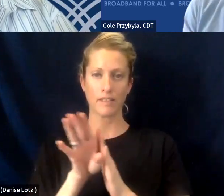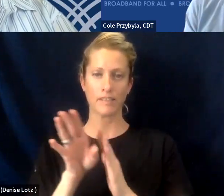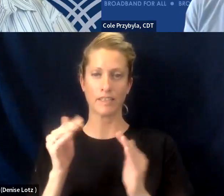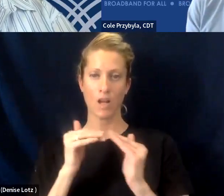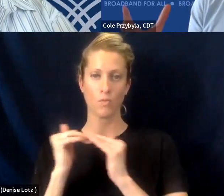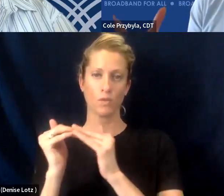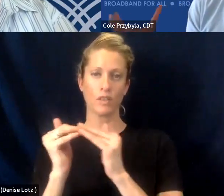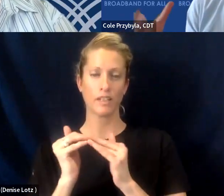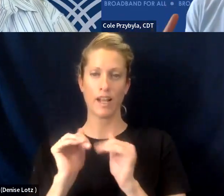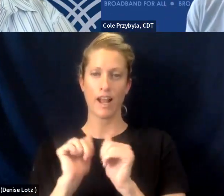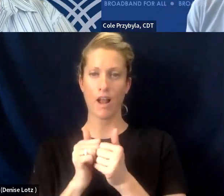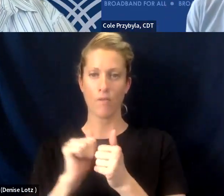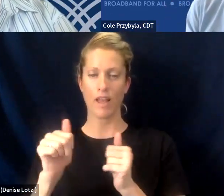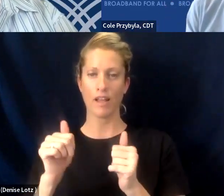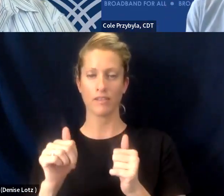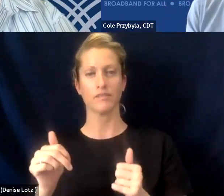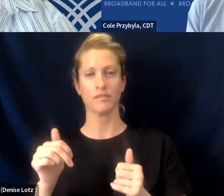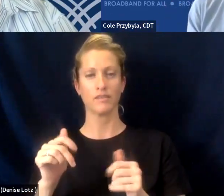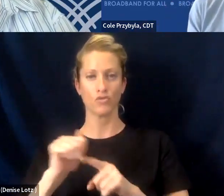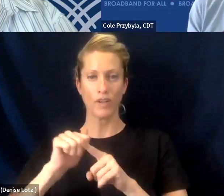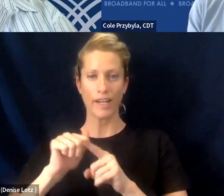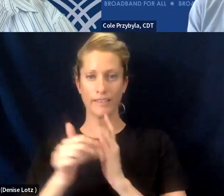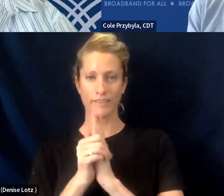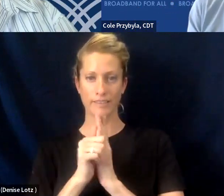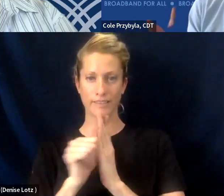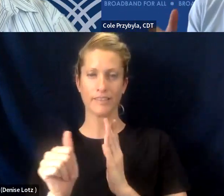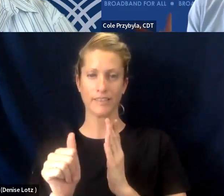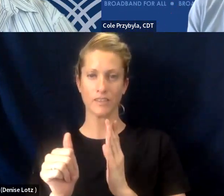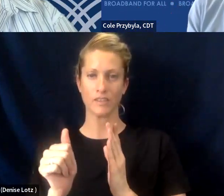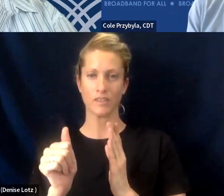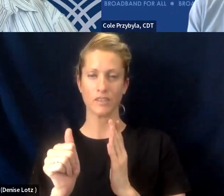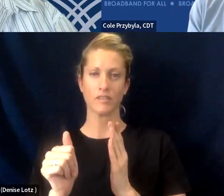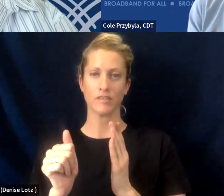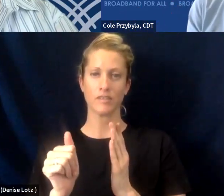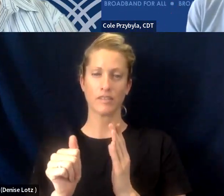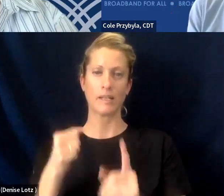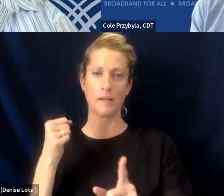how digital literacy and skills, training or lack there of impact, regional workforce